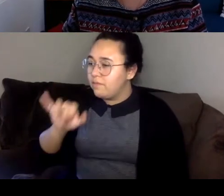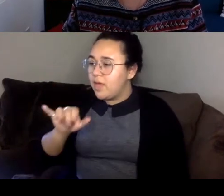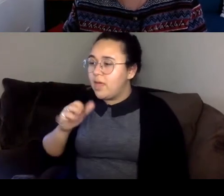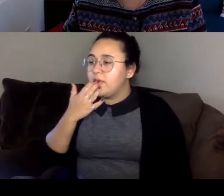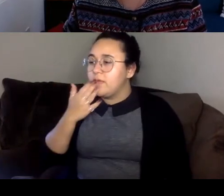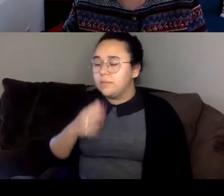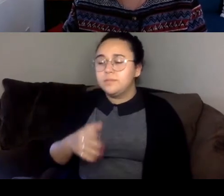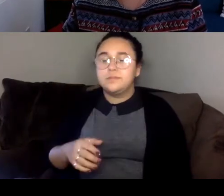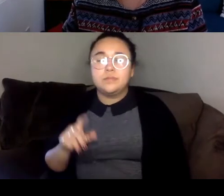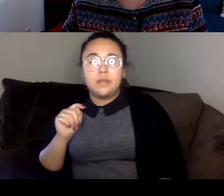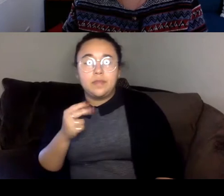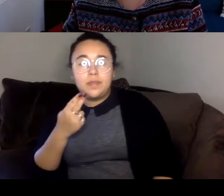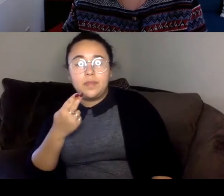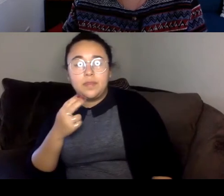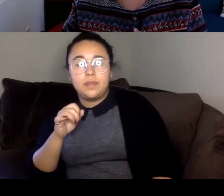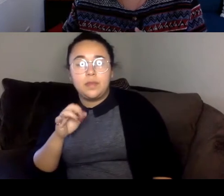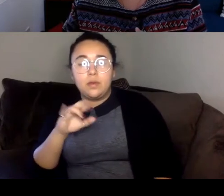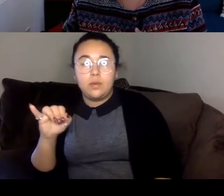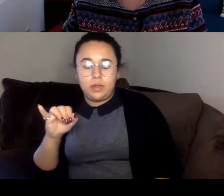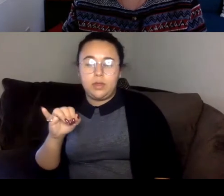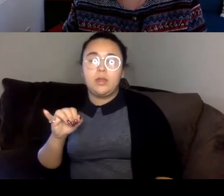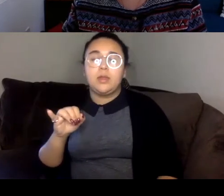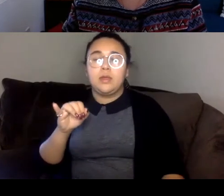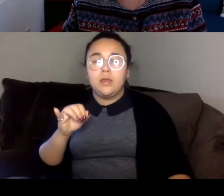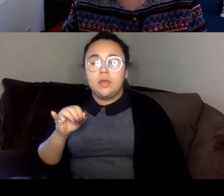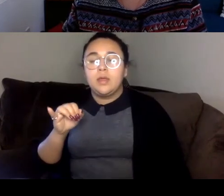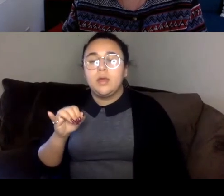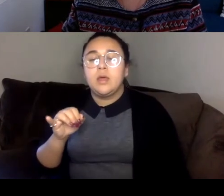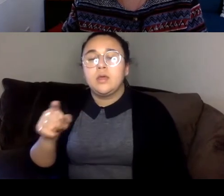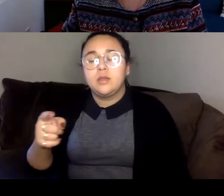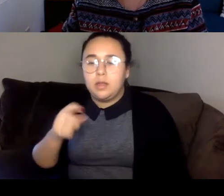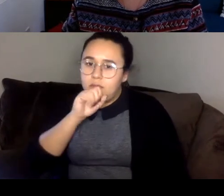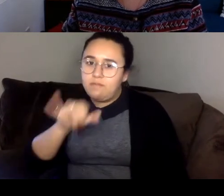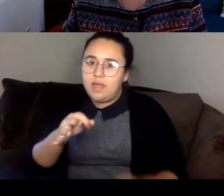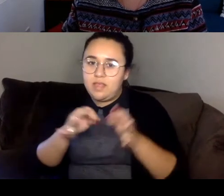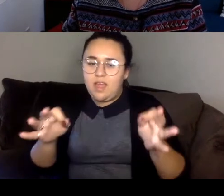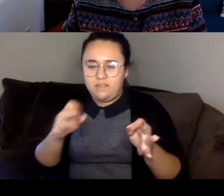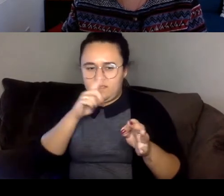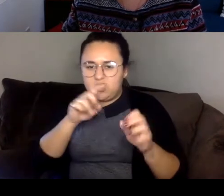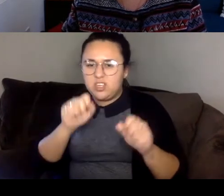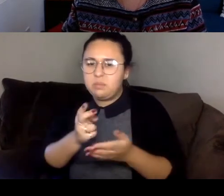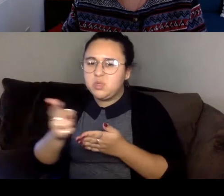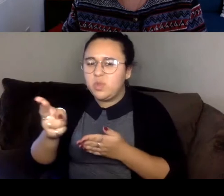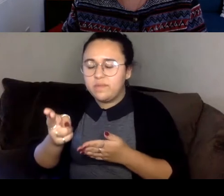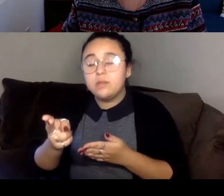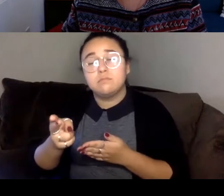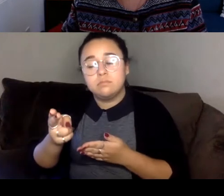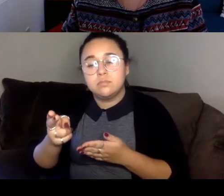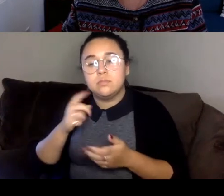I love that line I wrote it down fiction can be very truthful. My first book was fiction, and like I said I didn't think I'd ever write nonfiction,